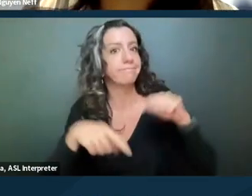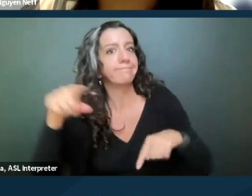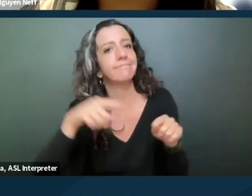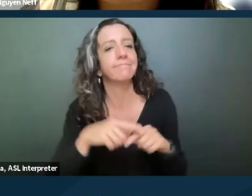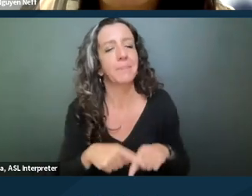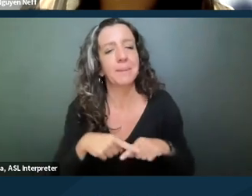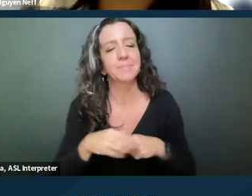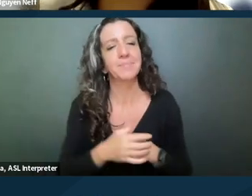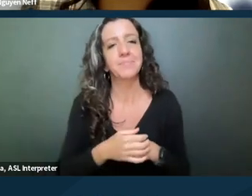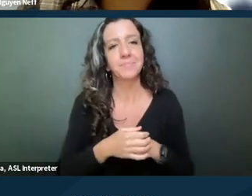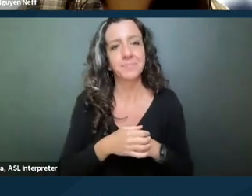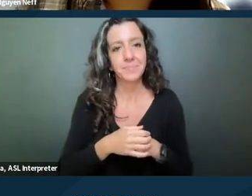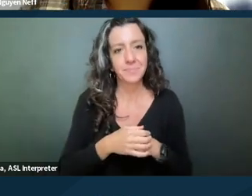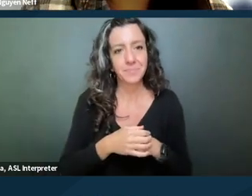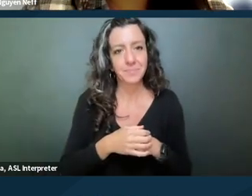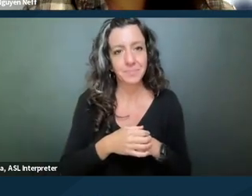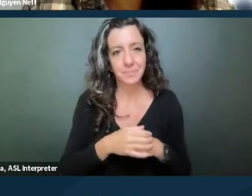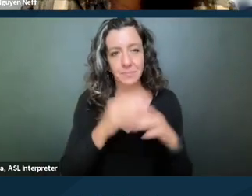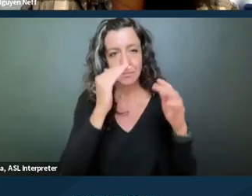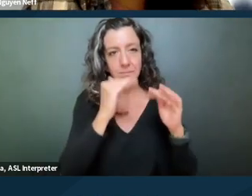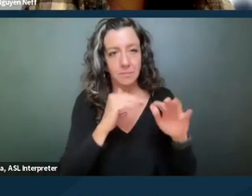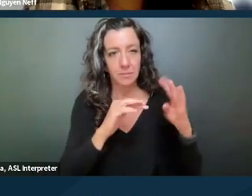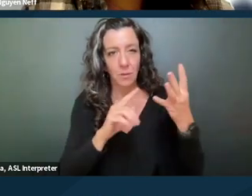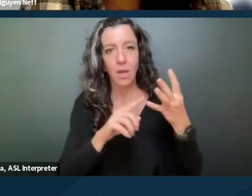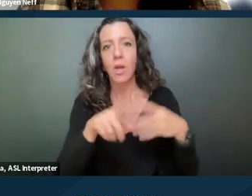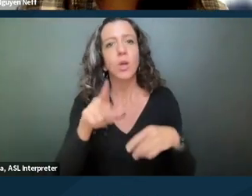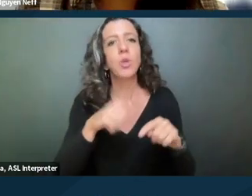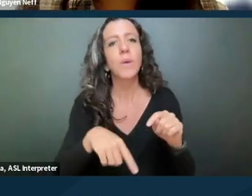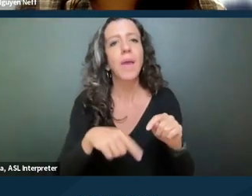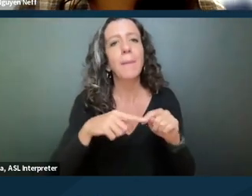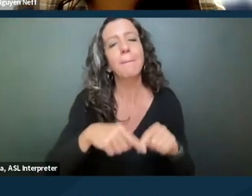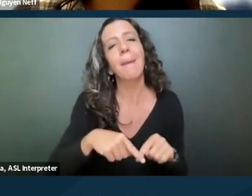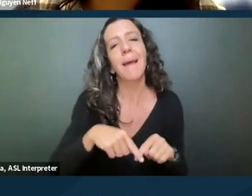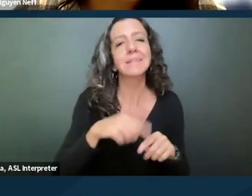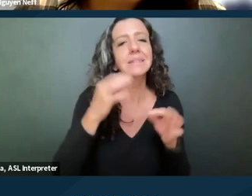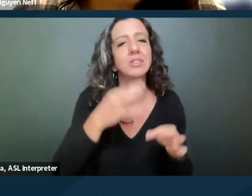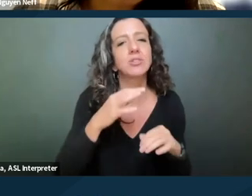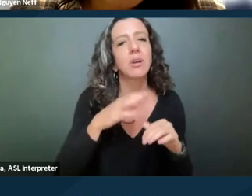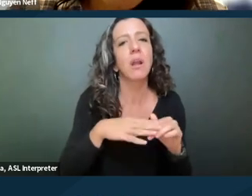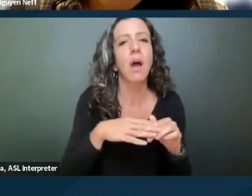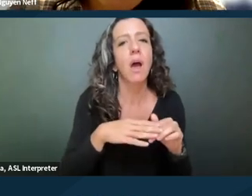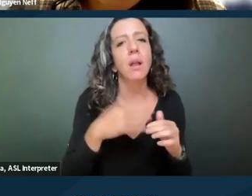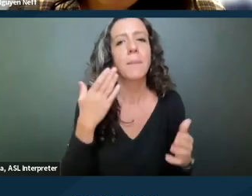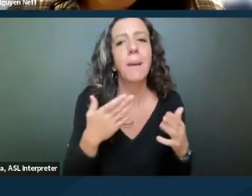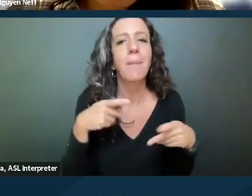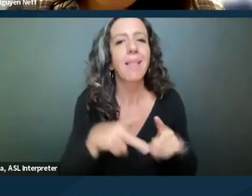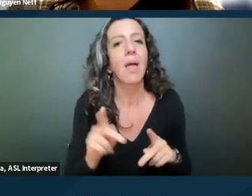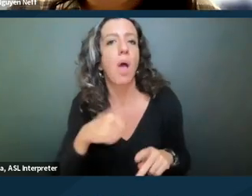You can't base a decision on opening the door to similar requests. So someone might have, you know,